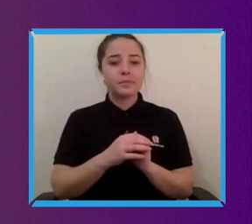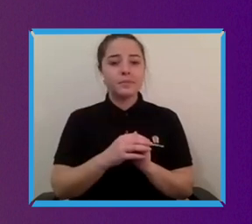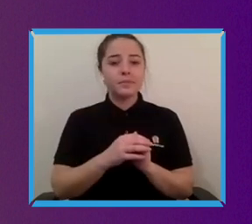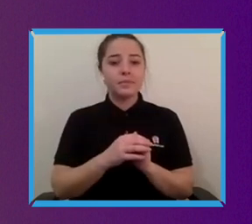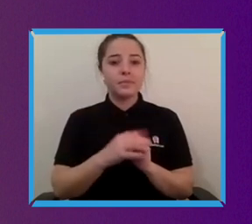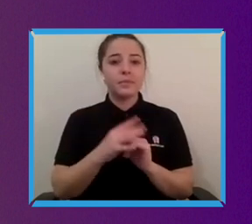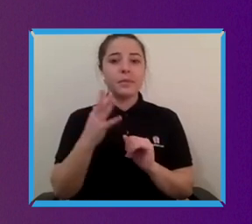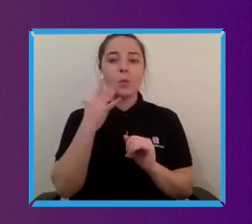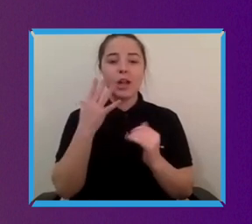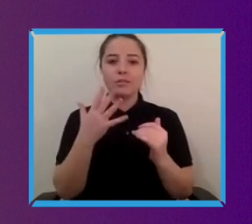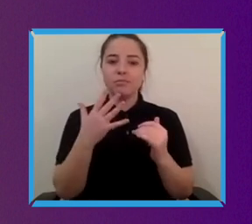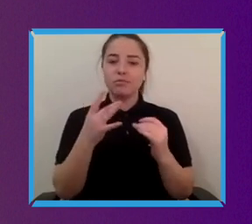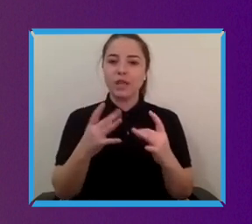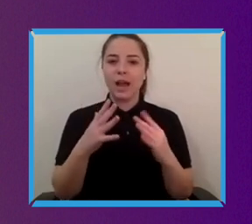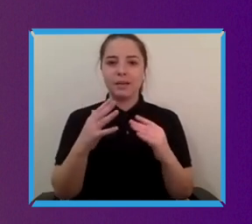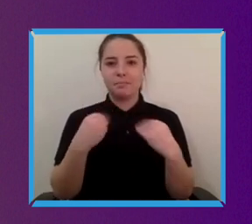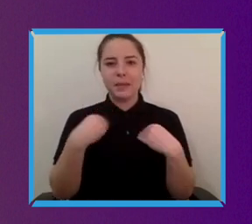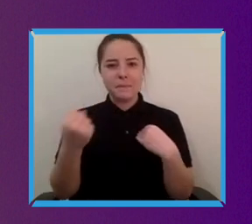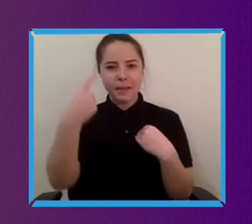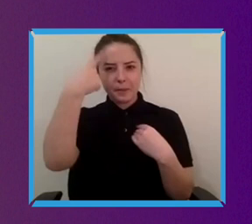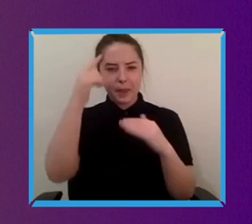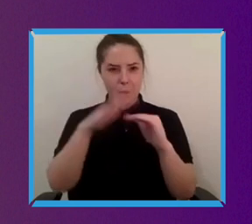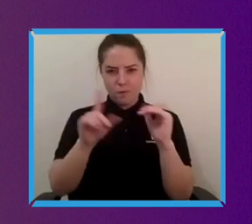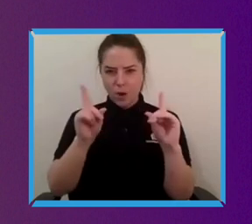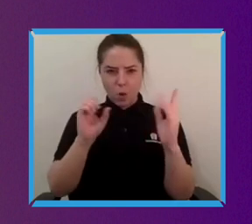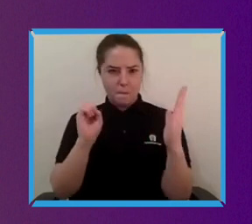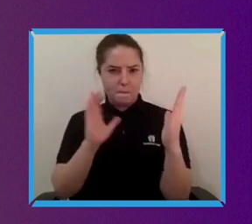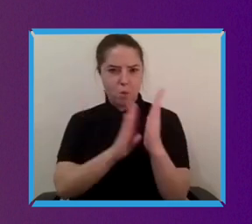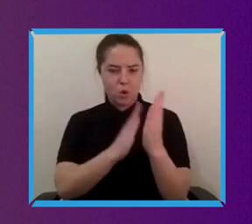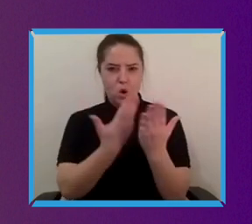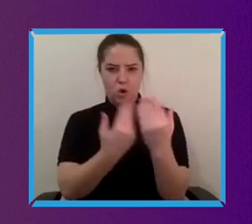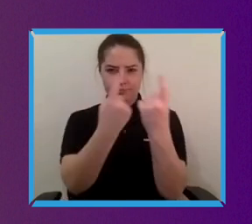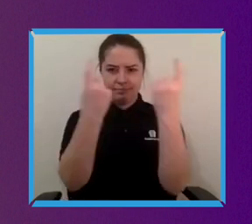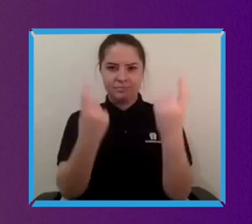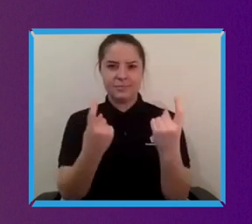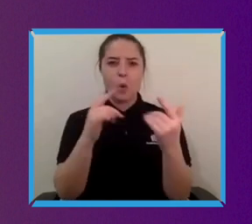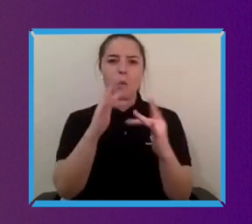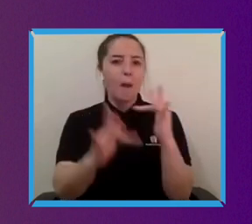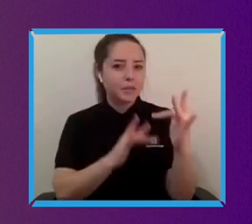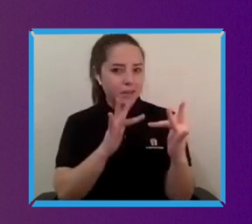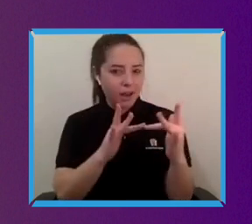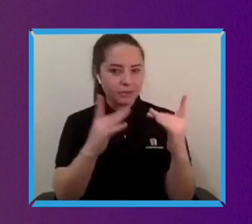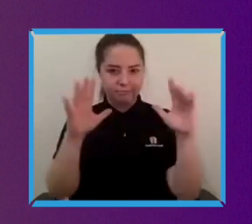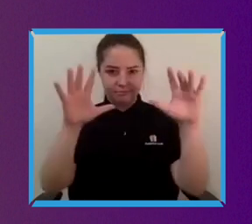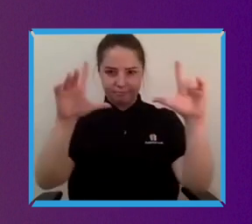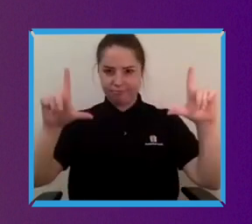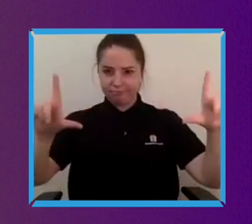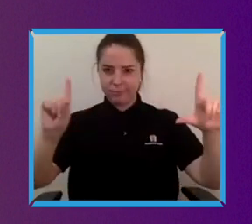and so making sure that we were setting the quality and standard bar as high as possible and then you know bringing on a couple of other team